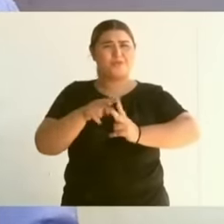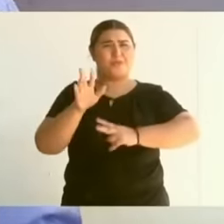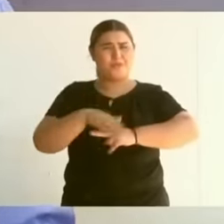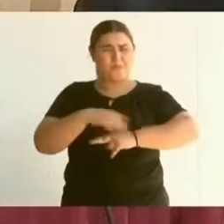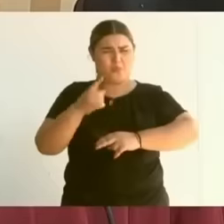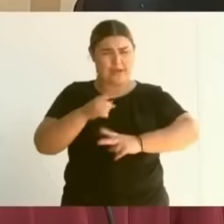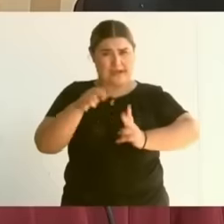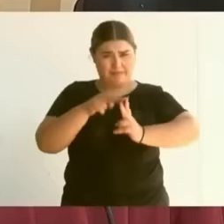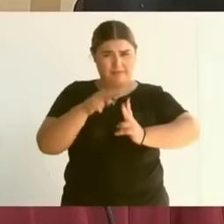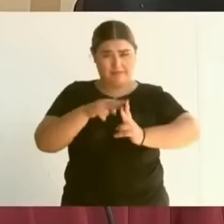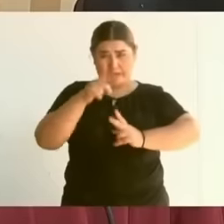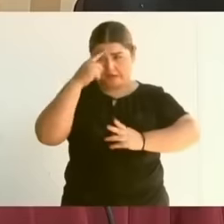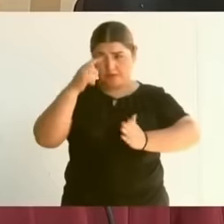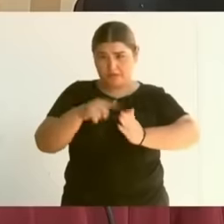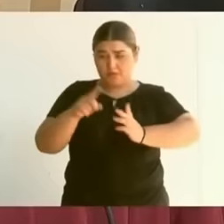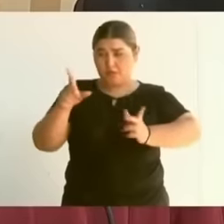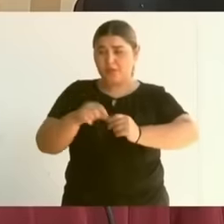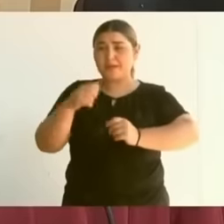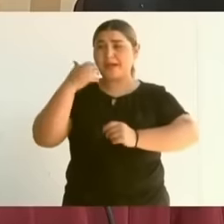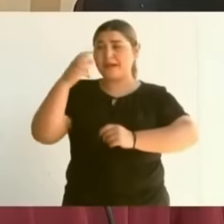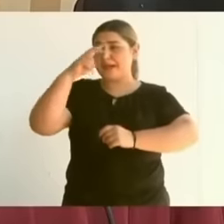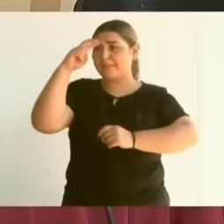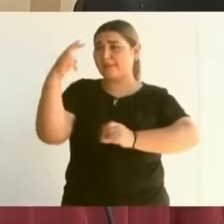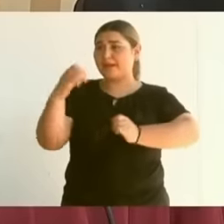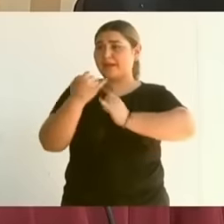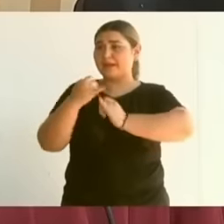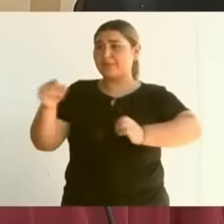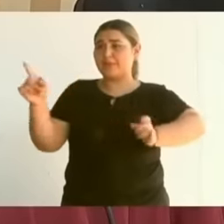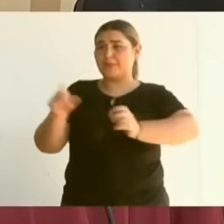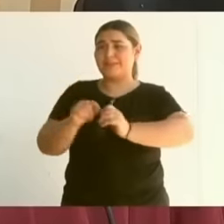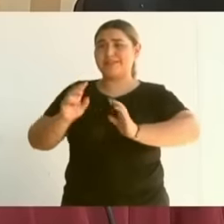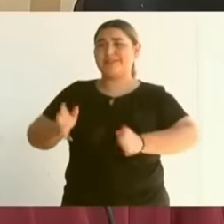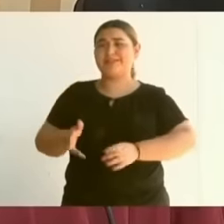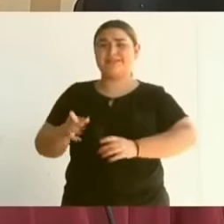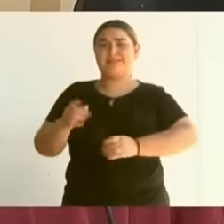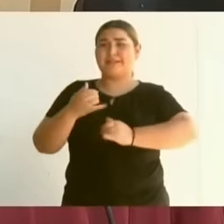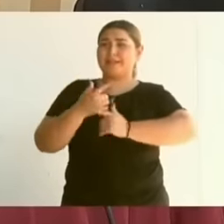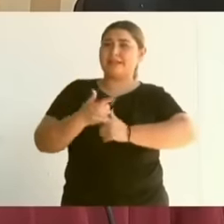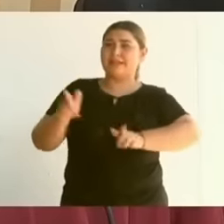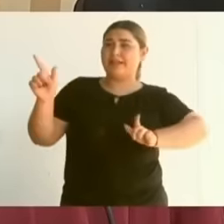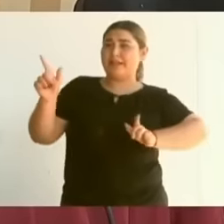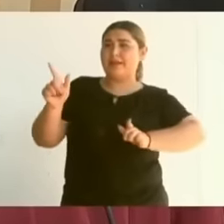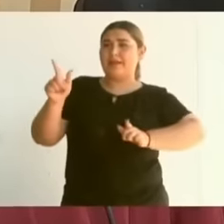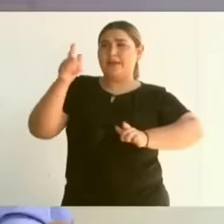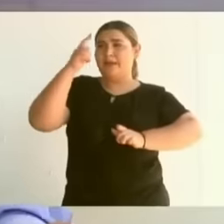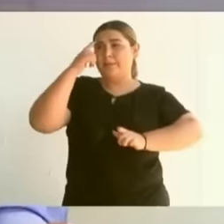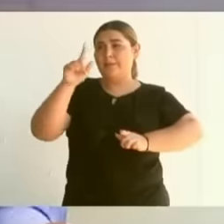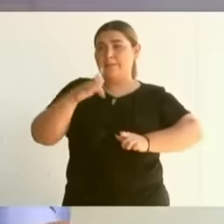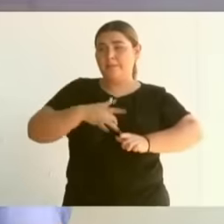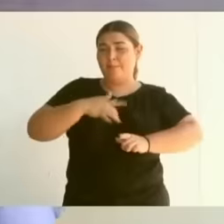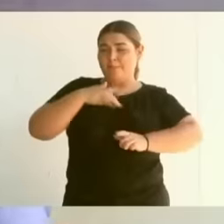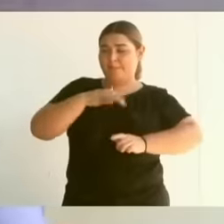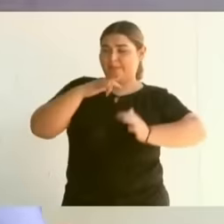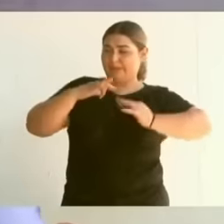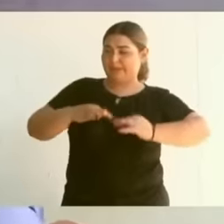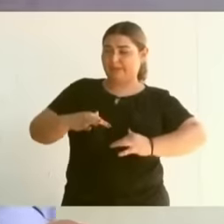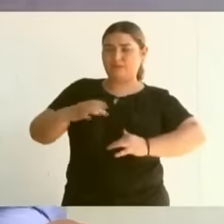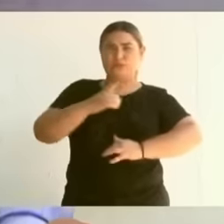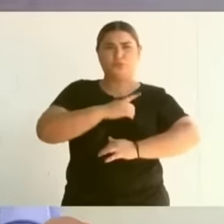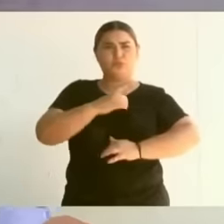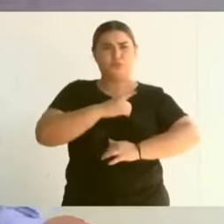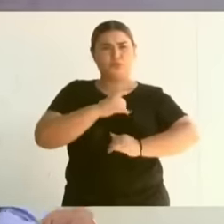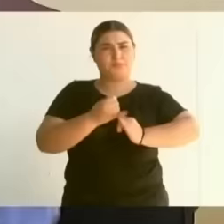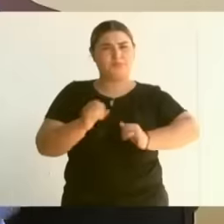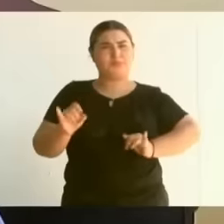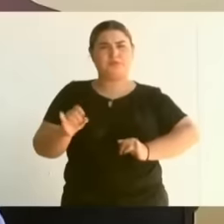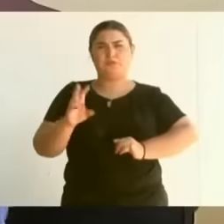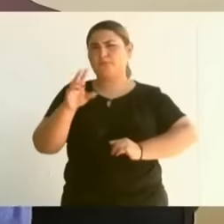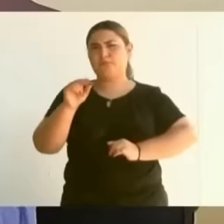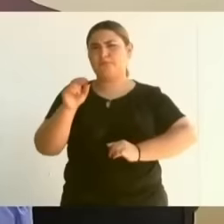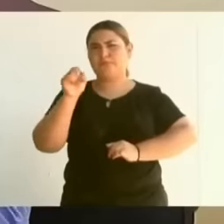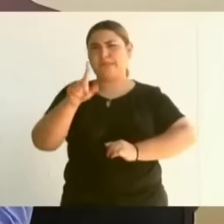for Mexico to be a free sovereign independent country but also for Hidalgo. He was the first